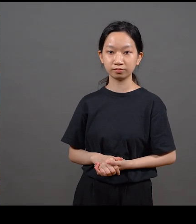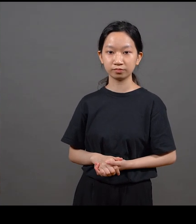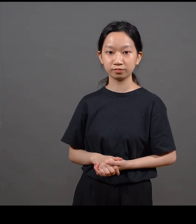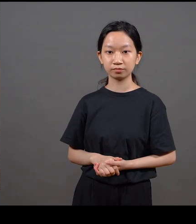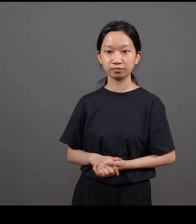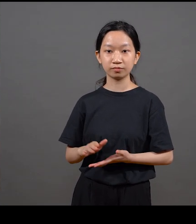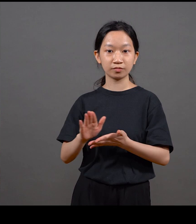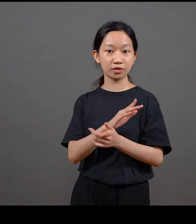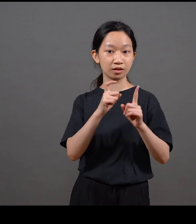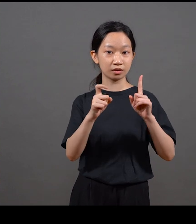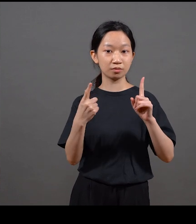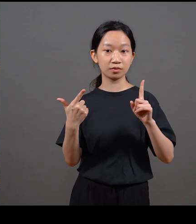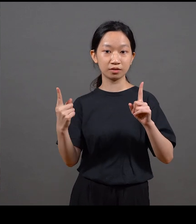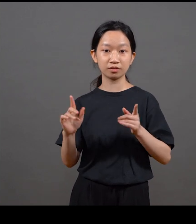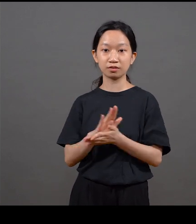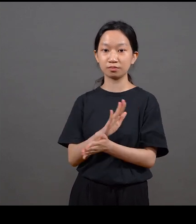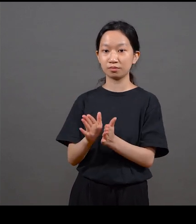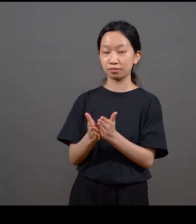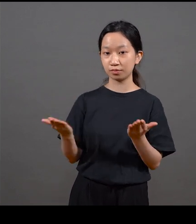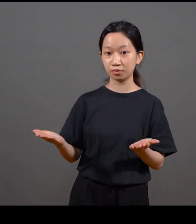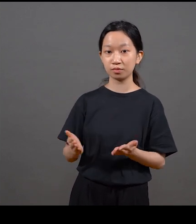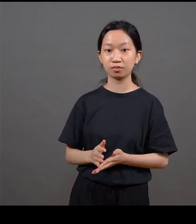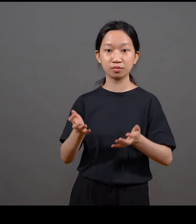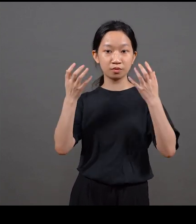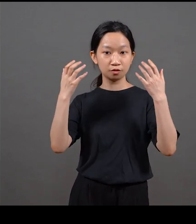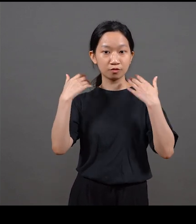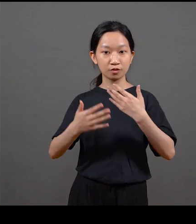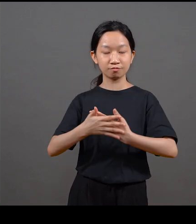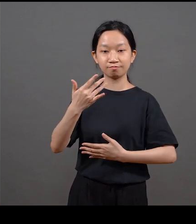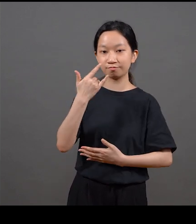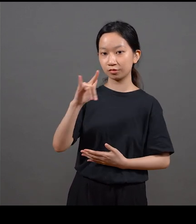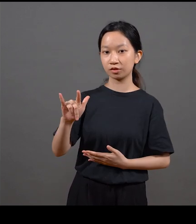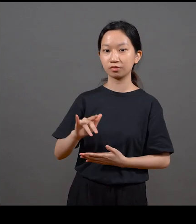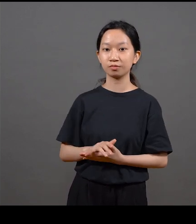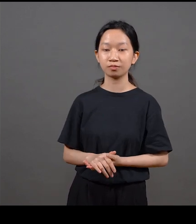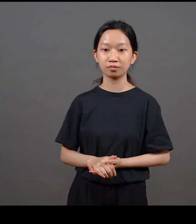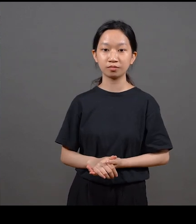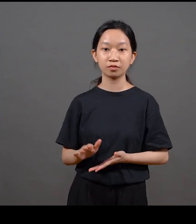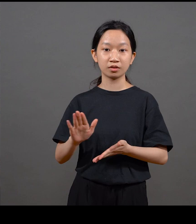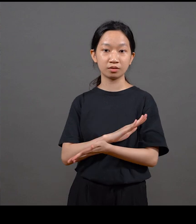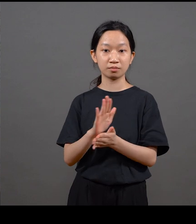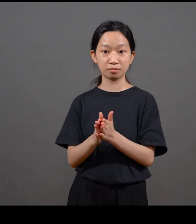So this is a later one from 1981, in preparations for the new building It’s a feature on architecture